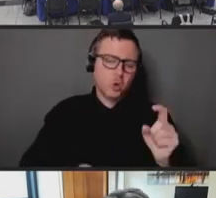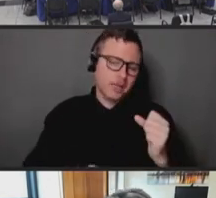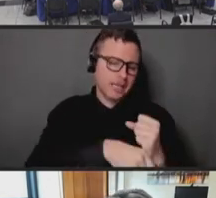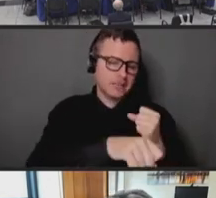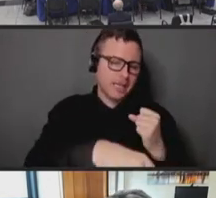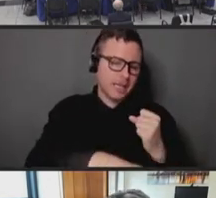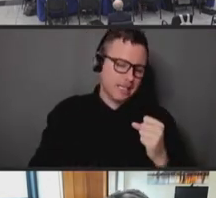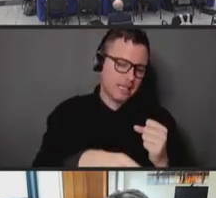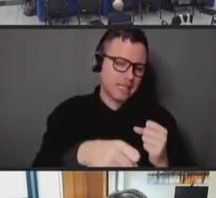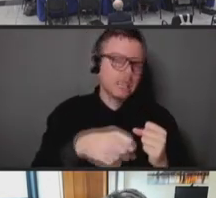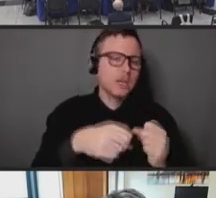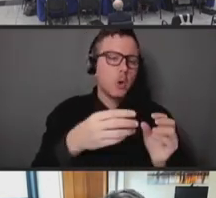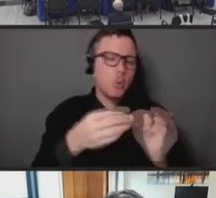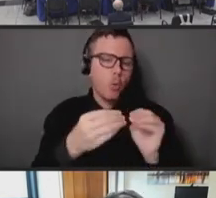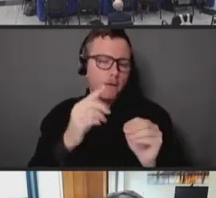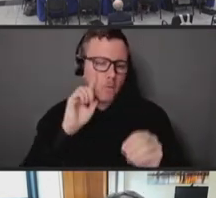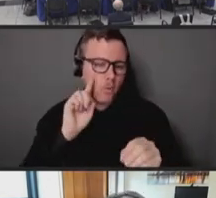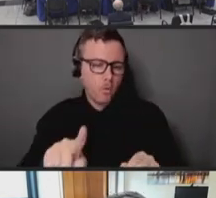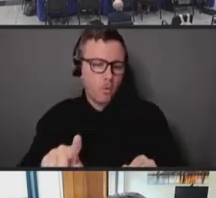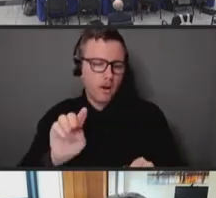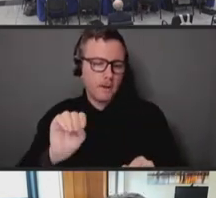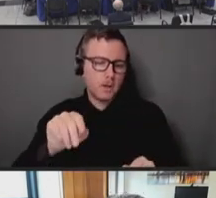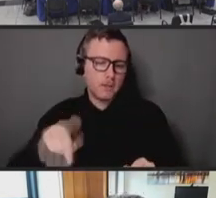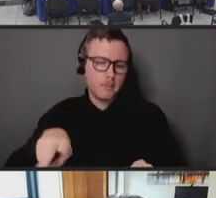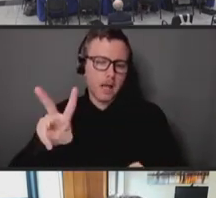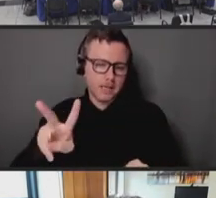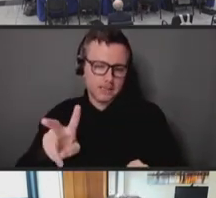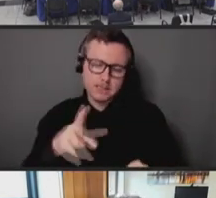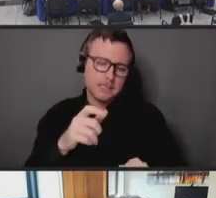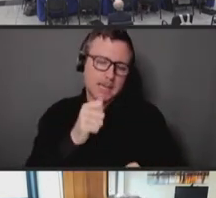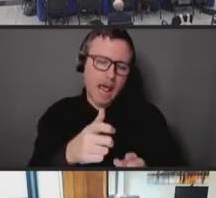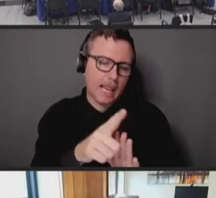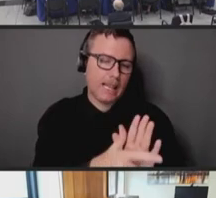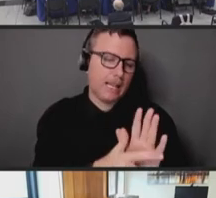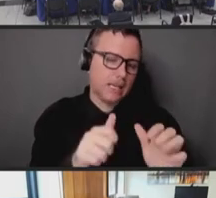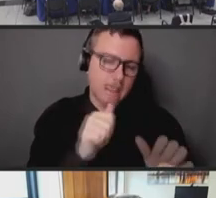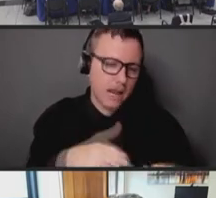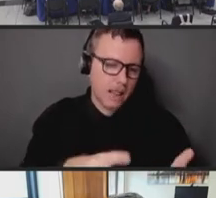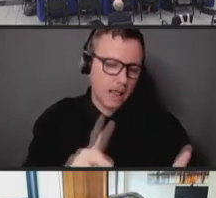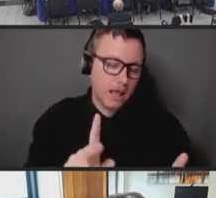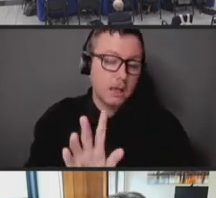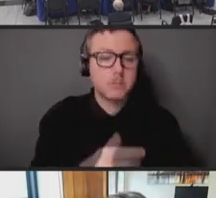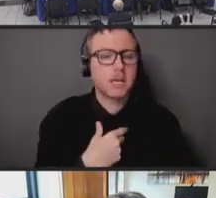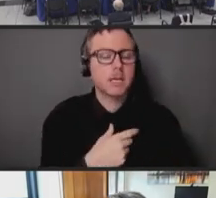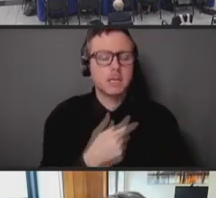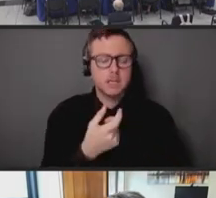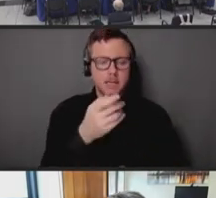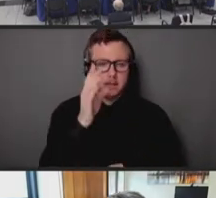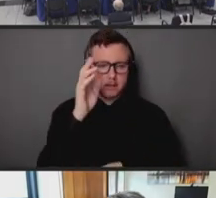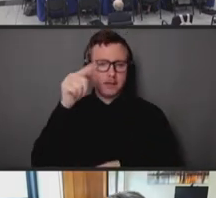So these are bureaucratic answers that, you know, satisfy no one, but they're the truth. I think,